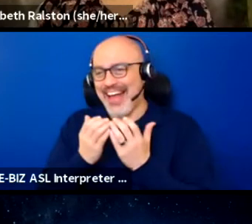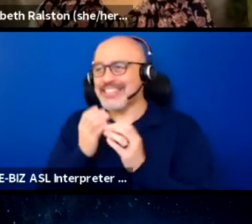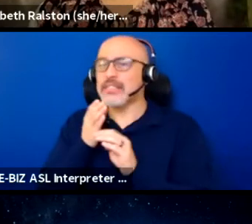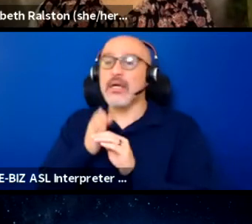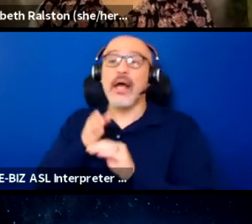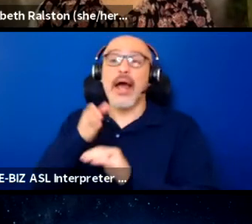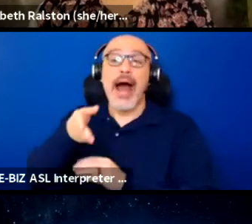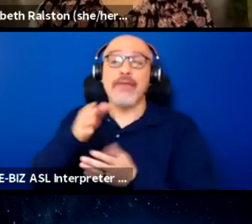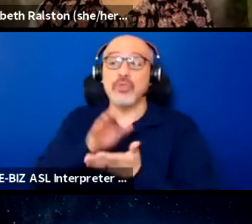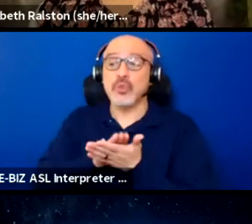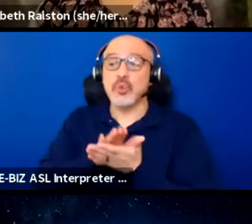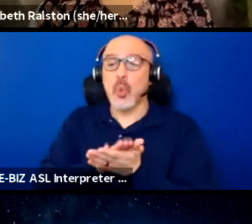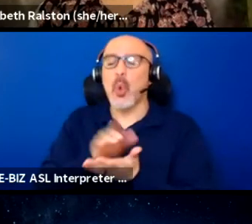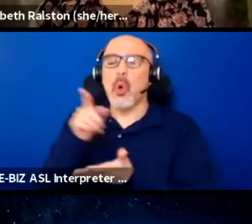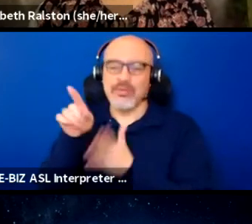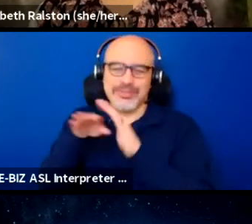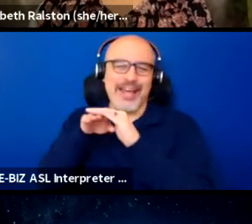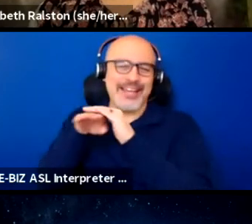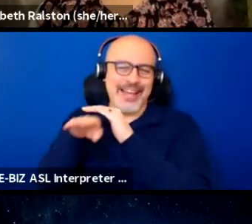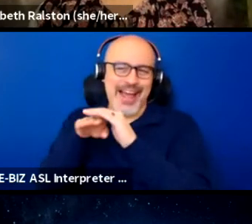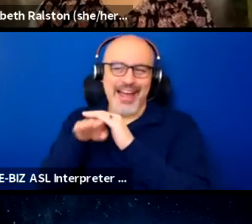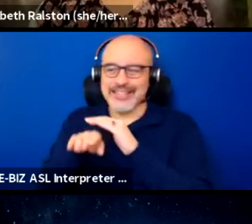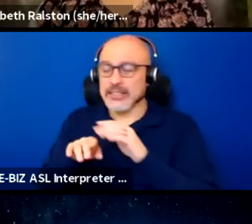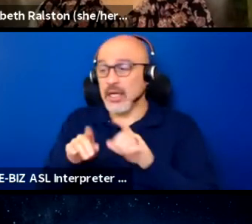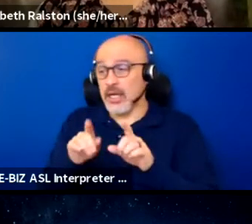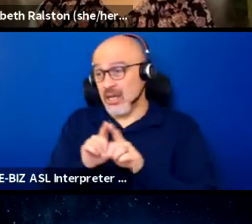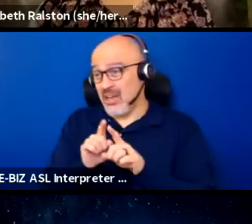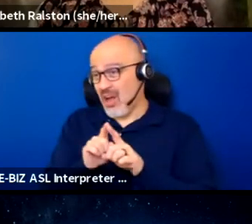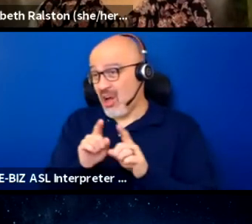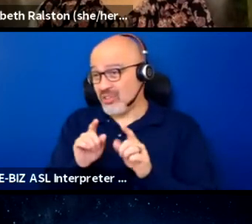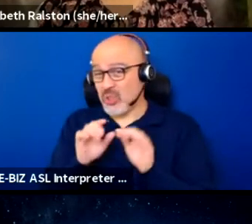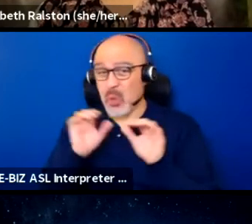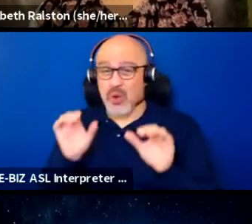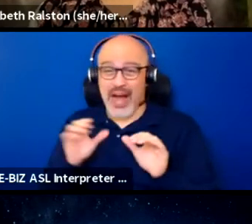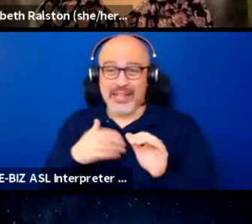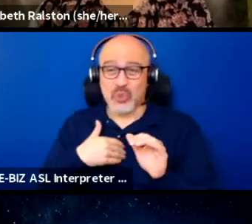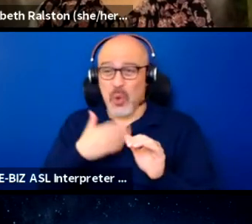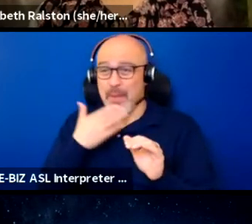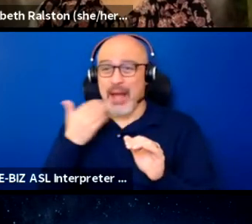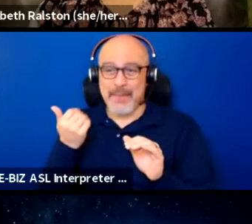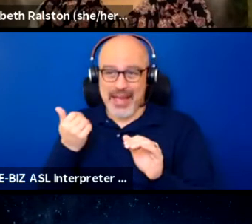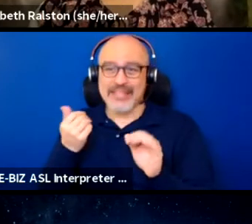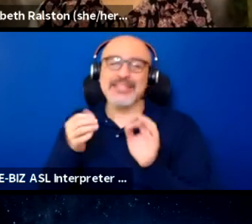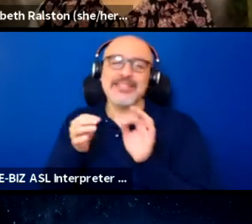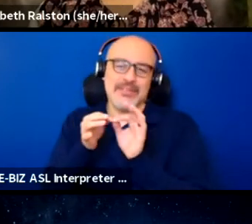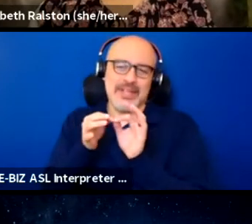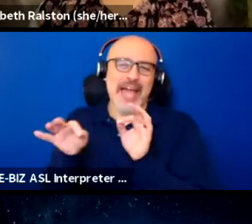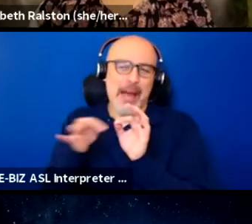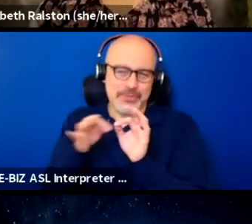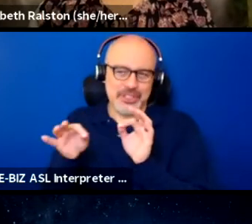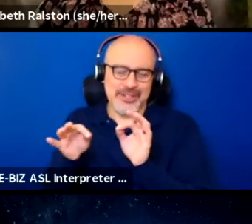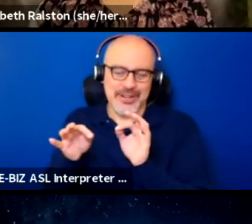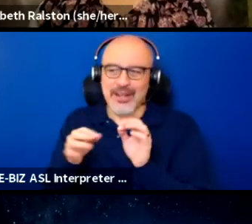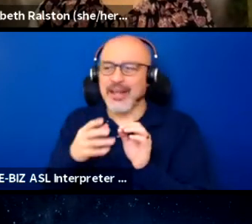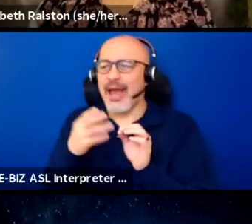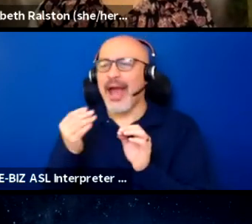and I also do my best to make that live captioned and also auto translatable